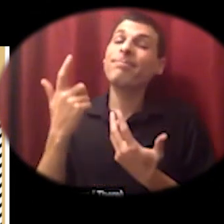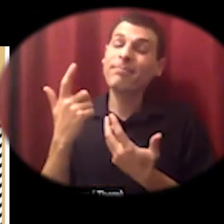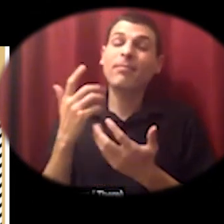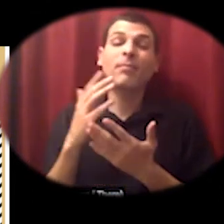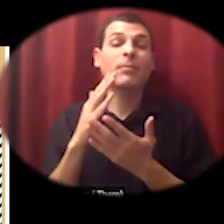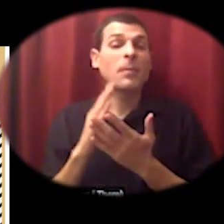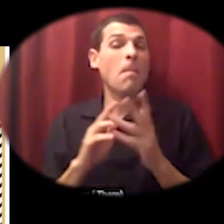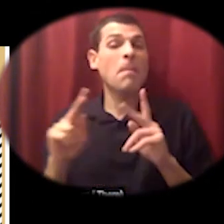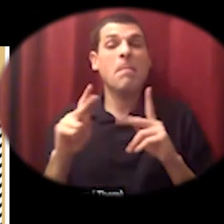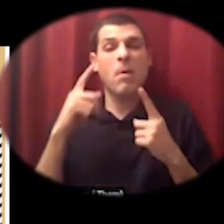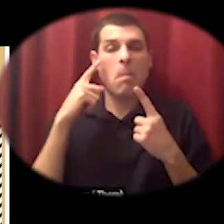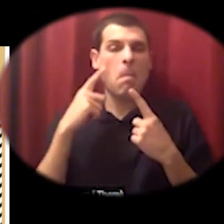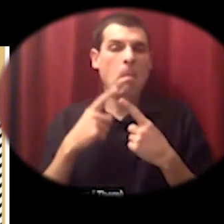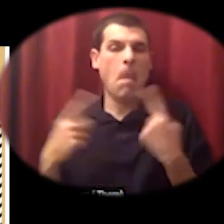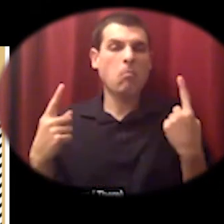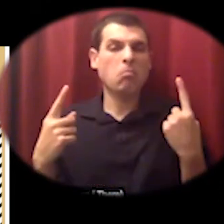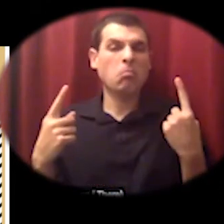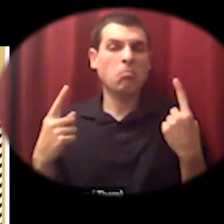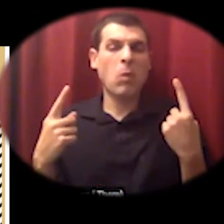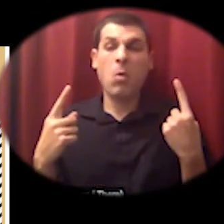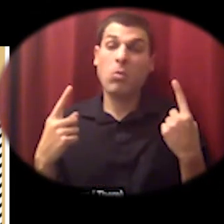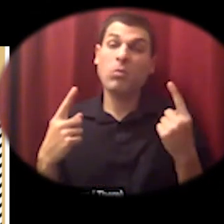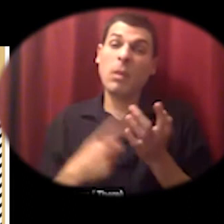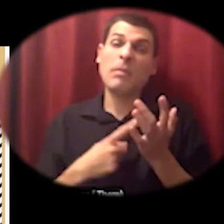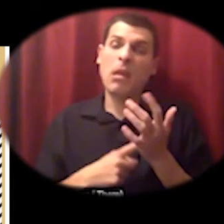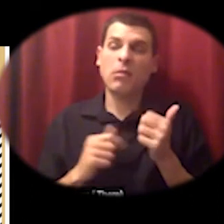to cooperative businesses and organizations so it's important for us to